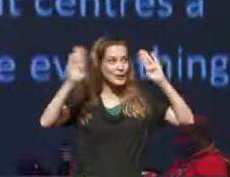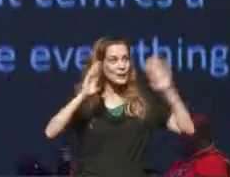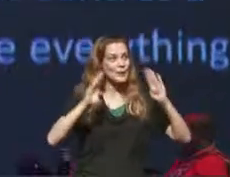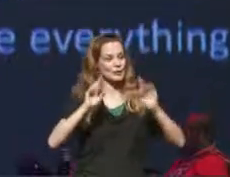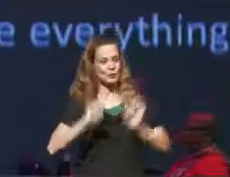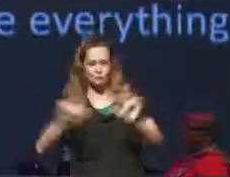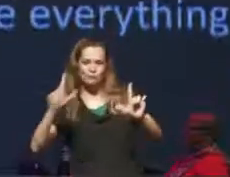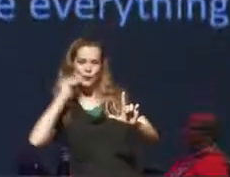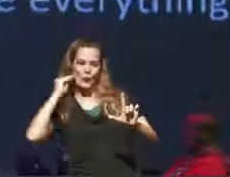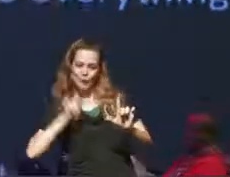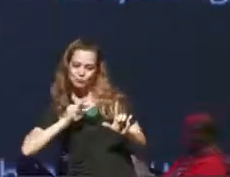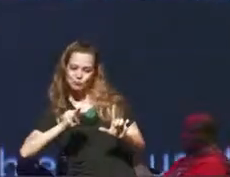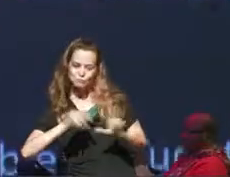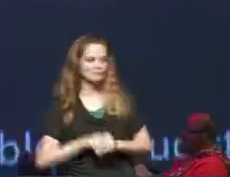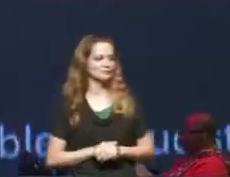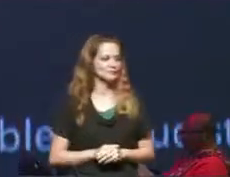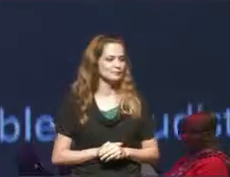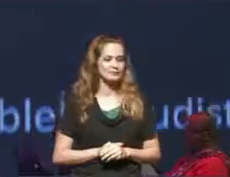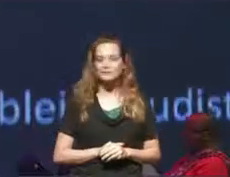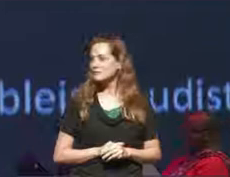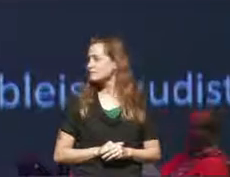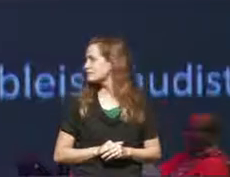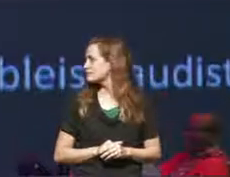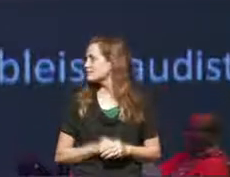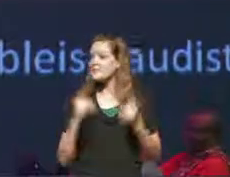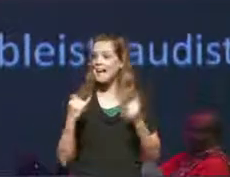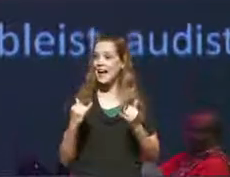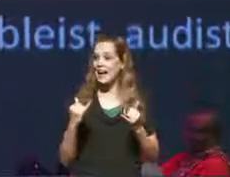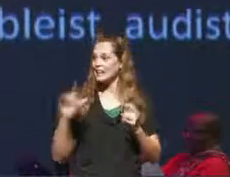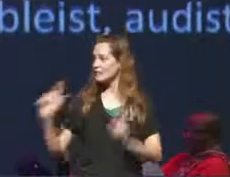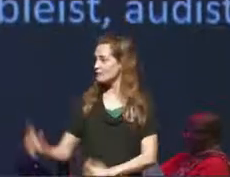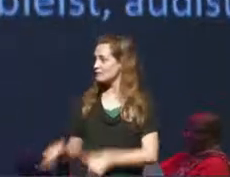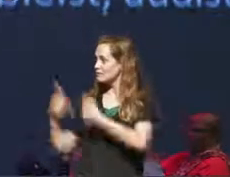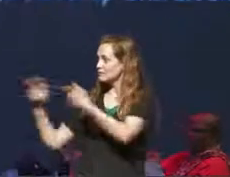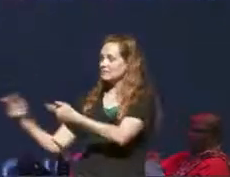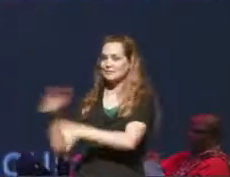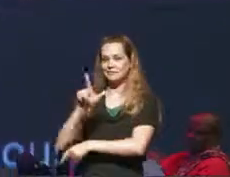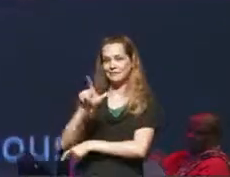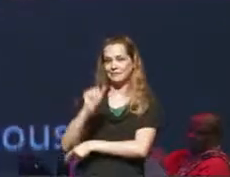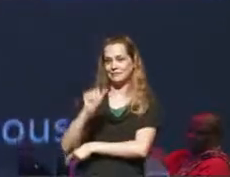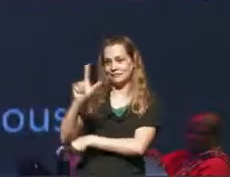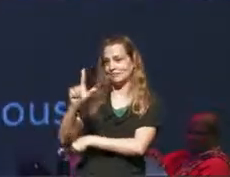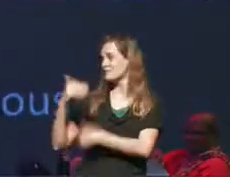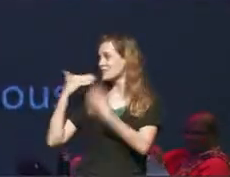the livestream. And now we will take it over to LAL. Thank You [ Rose in a simple white dress takes the mic in the performance area ]